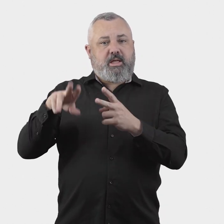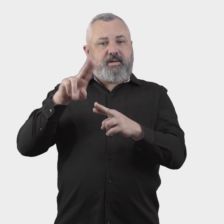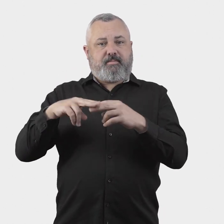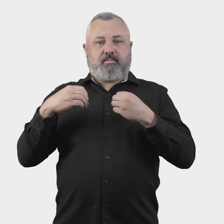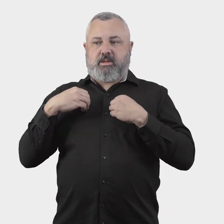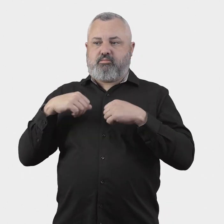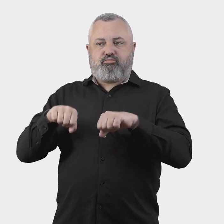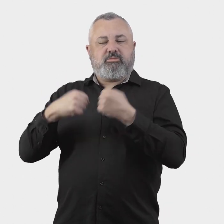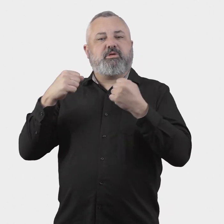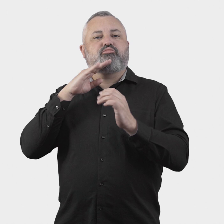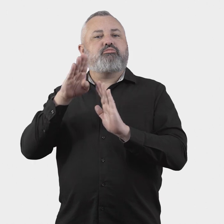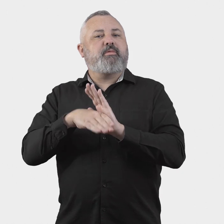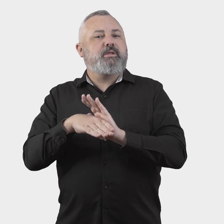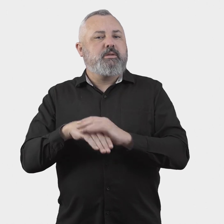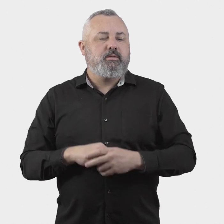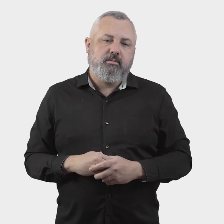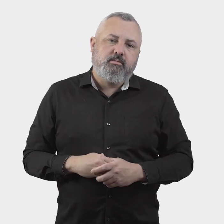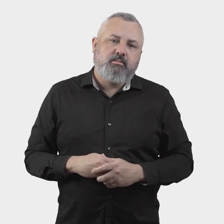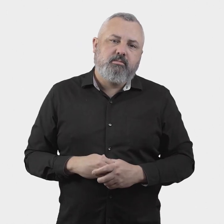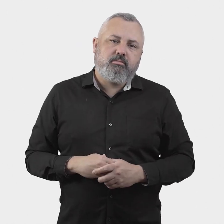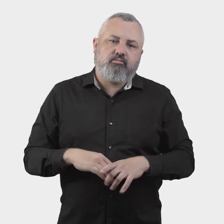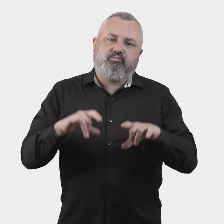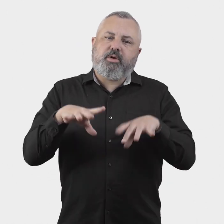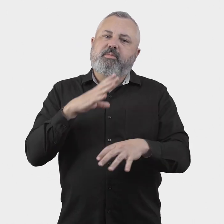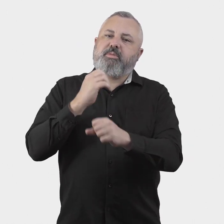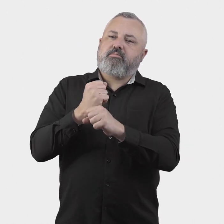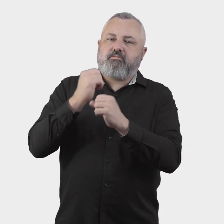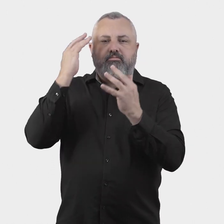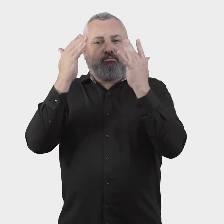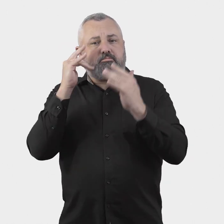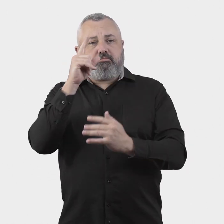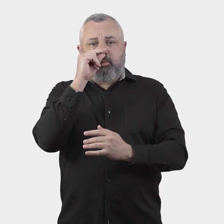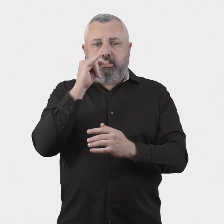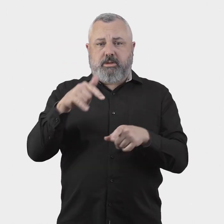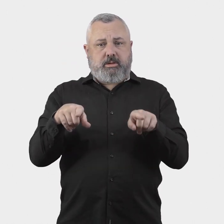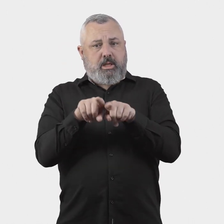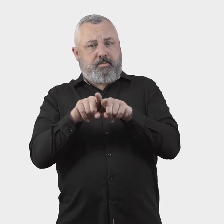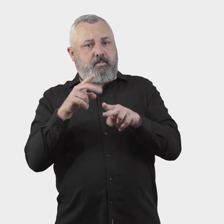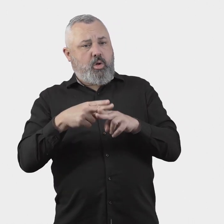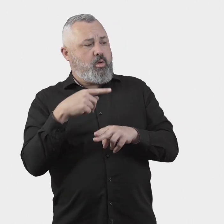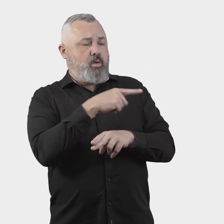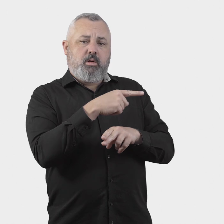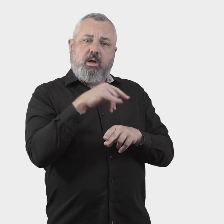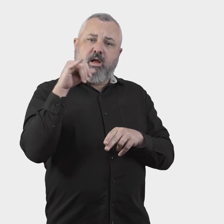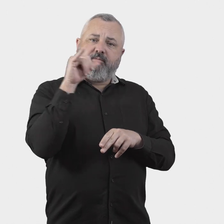considering whether the Aviation Industry Ombuds Scheme should become the external dispute resolution